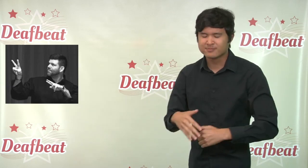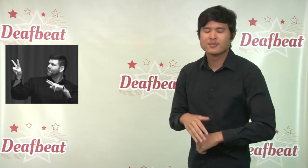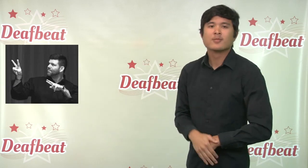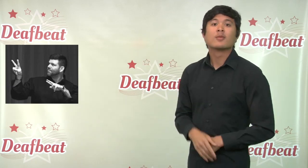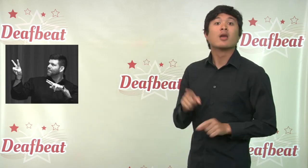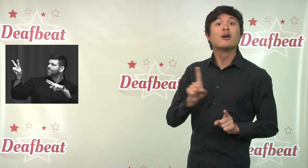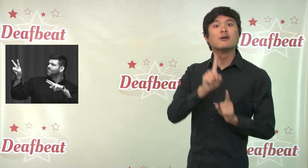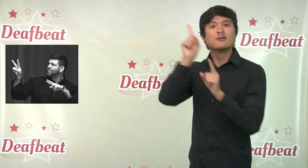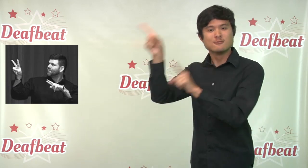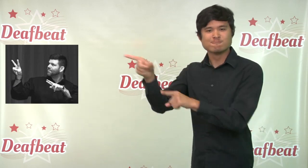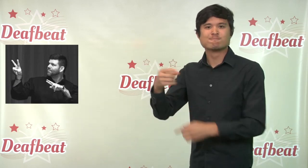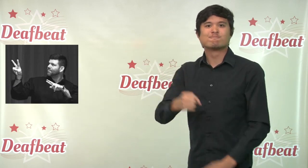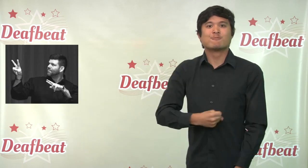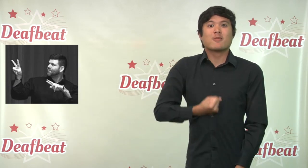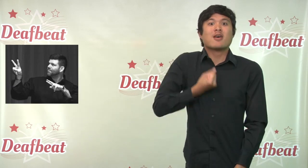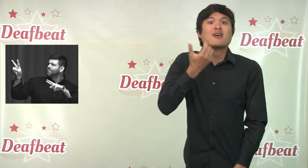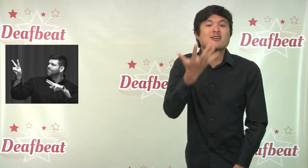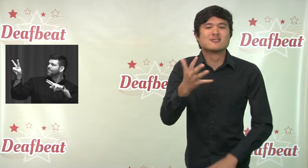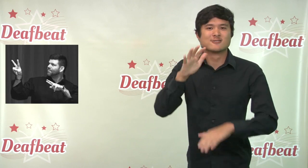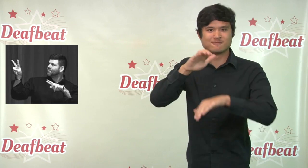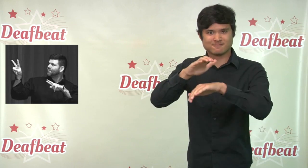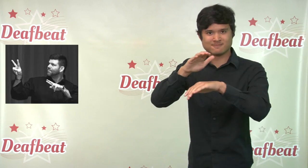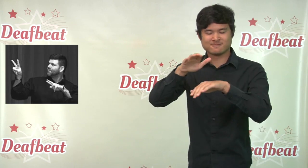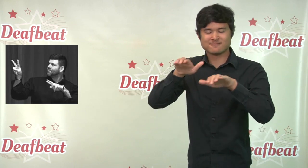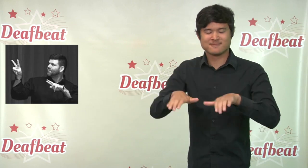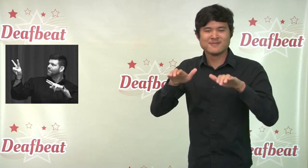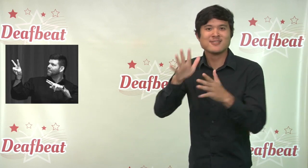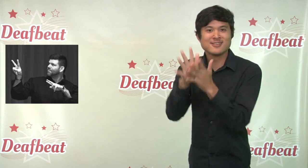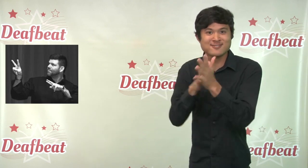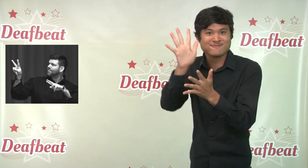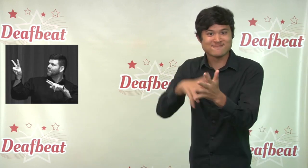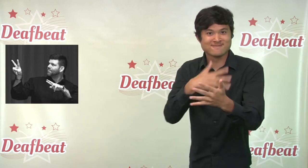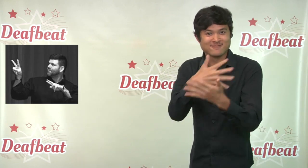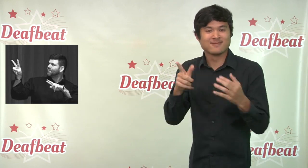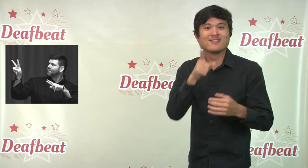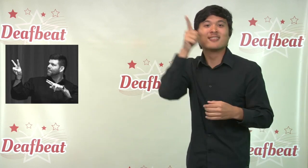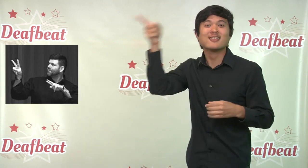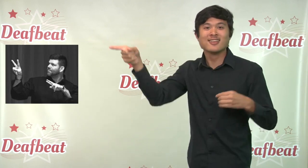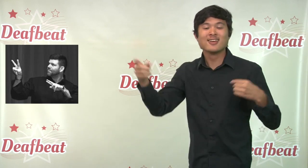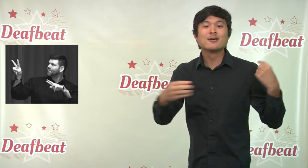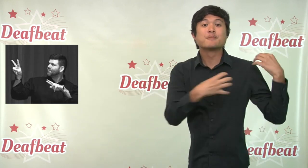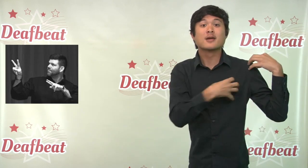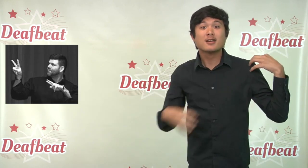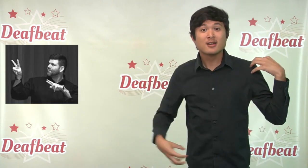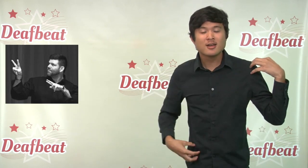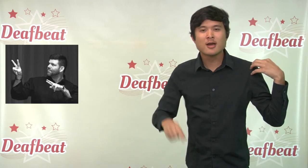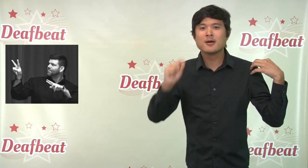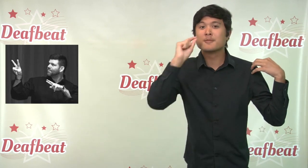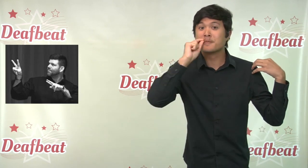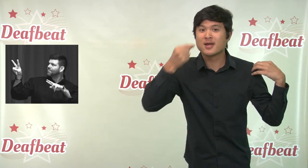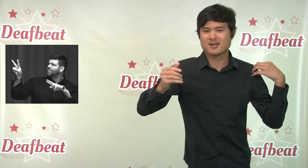and Mister Deaf International in London in August.